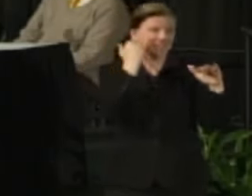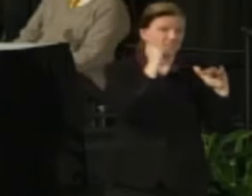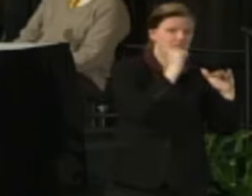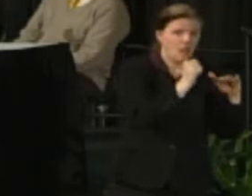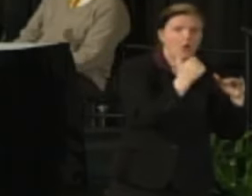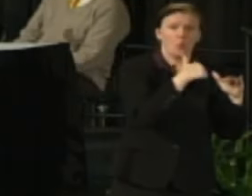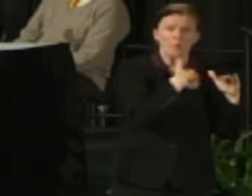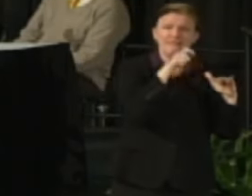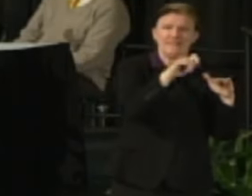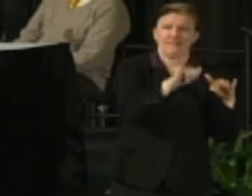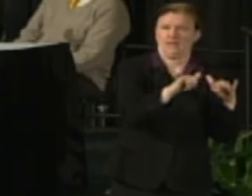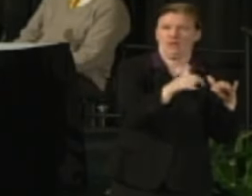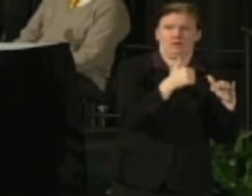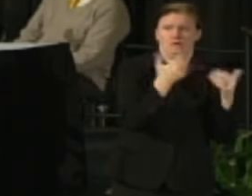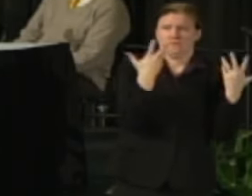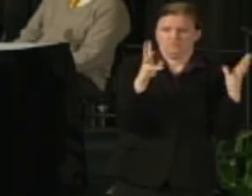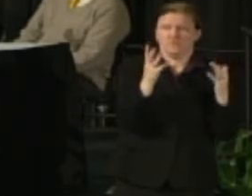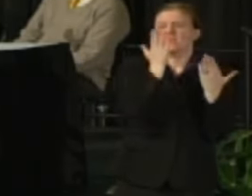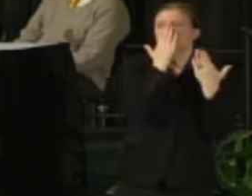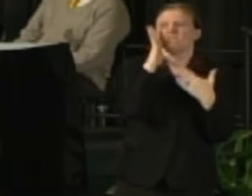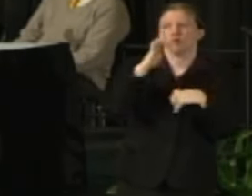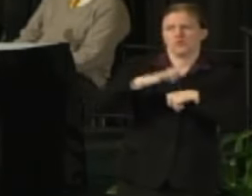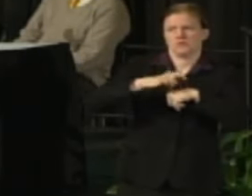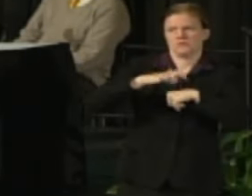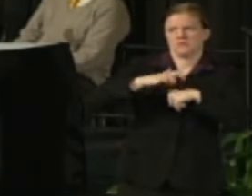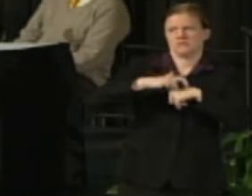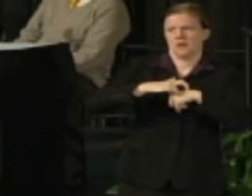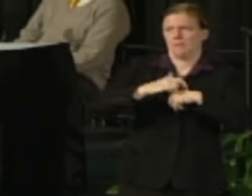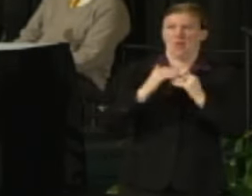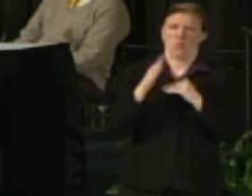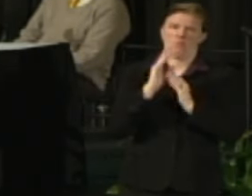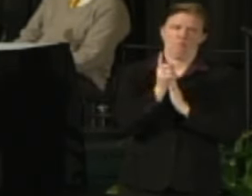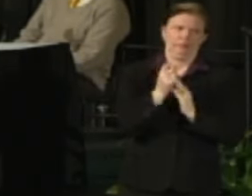and that's all we have to say and I thank you for to time. I'm over a minute. Chancellor Mone: Thank you, Erika.